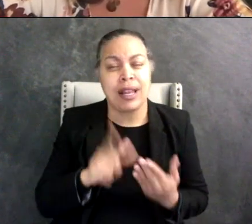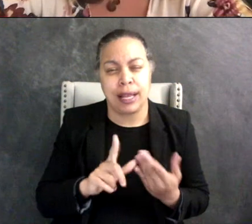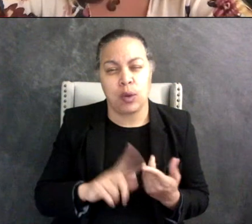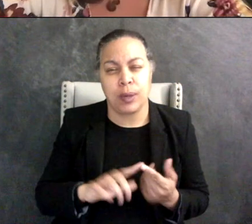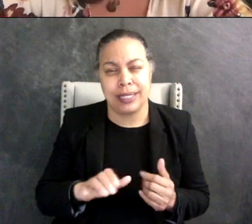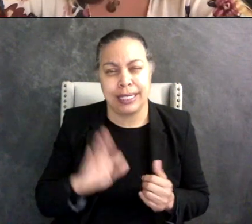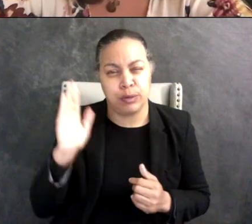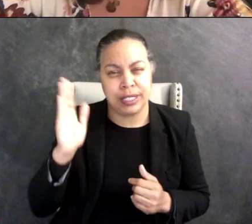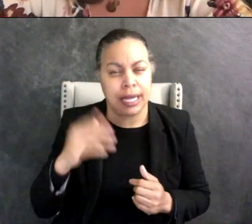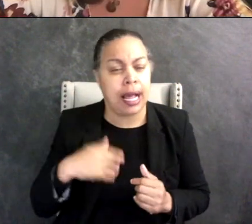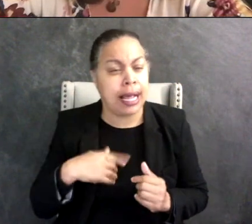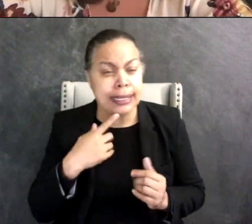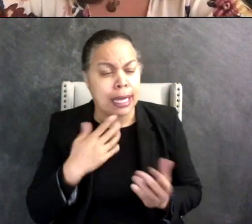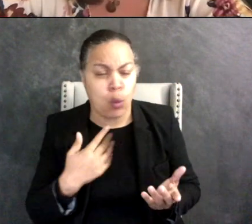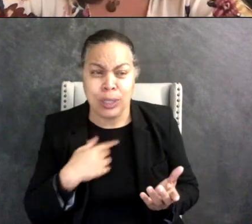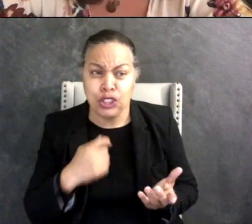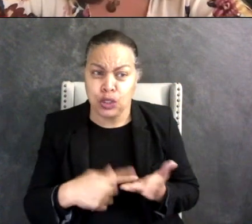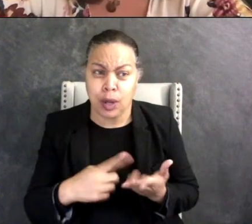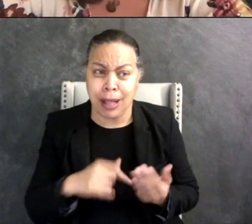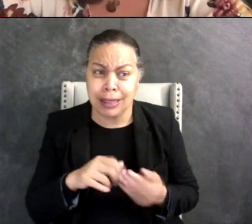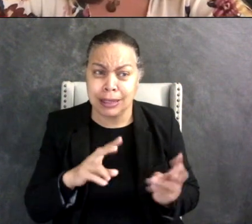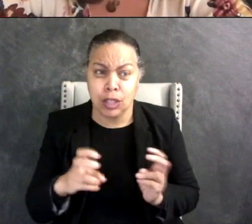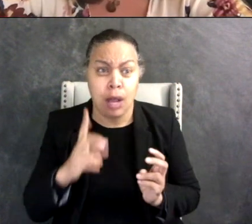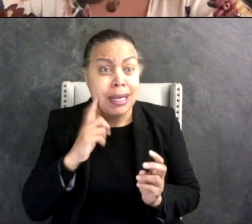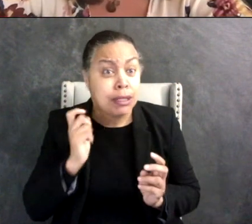this is something we should probably talk about because people think it's a good idea and I want